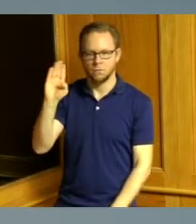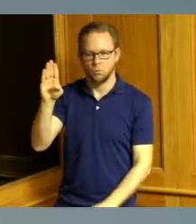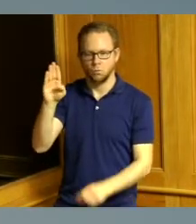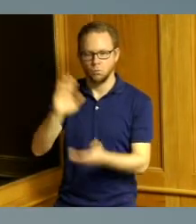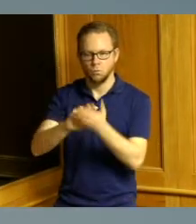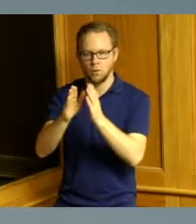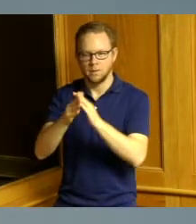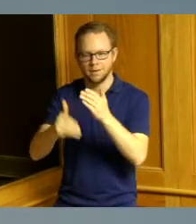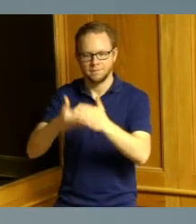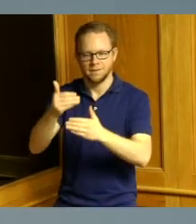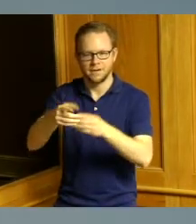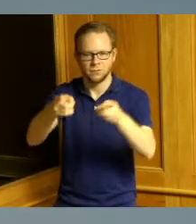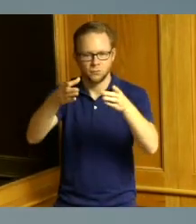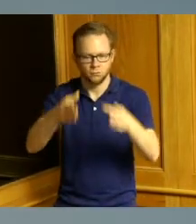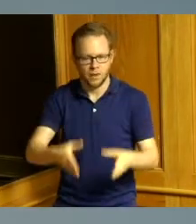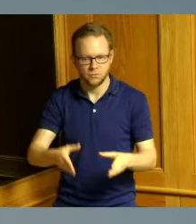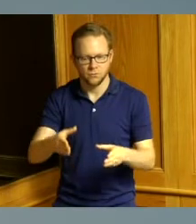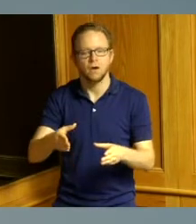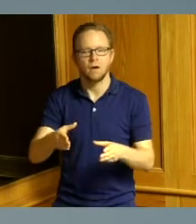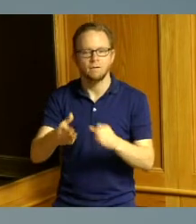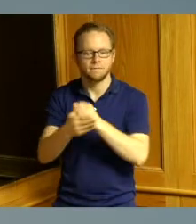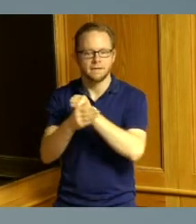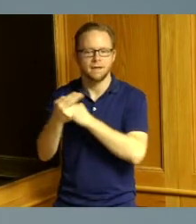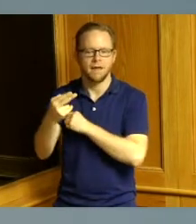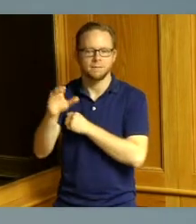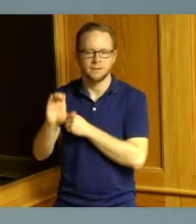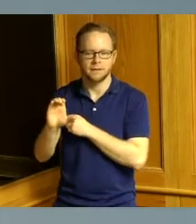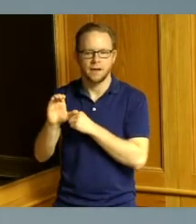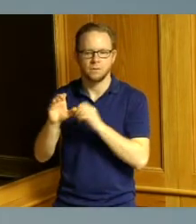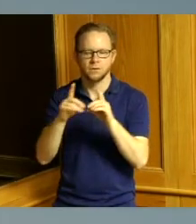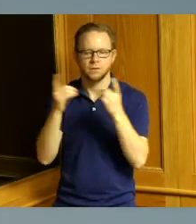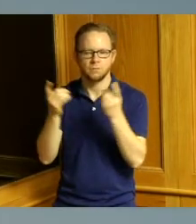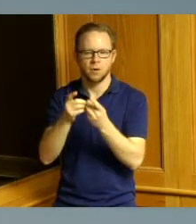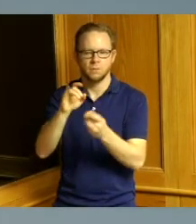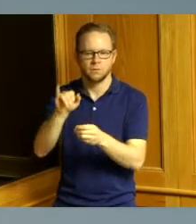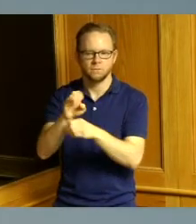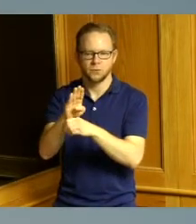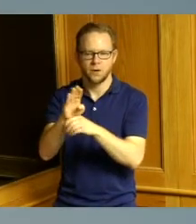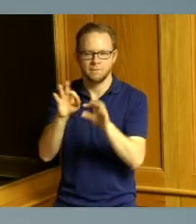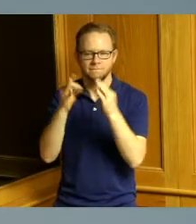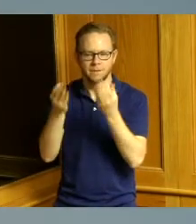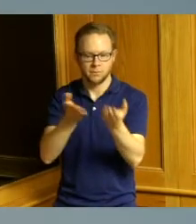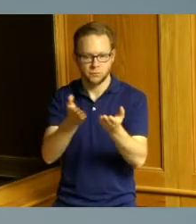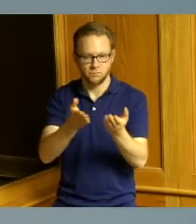department of Job and Family Services as the board is aware this resolution comes to you after